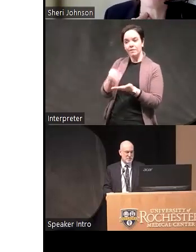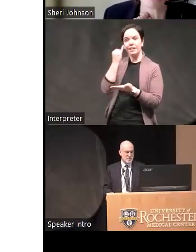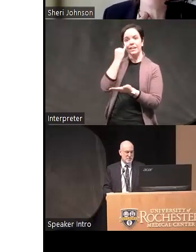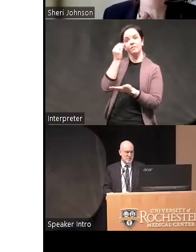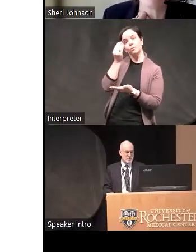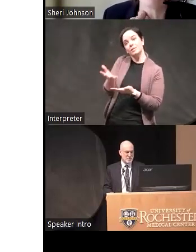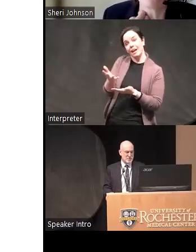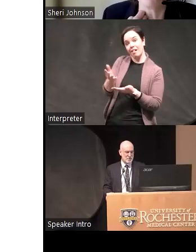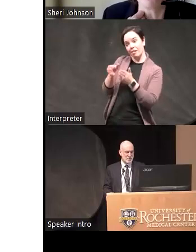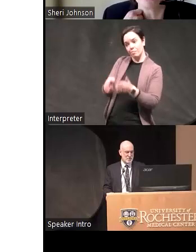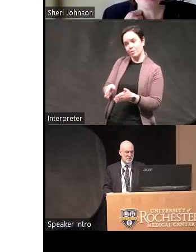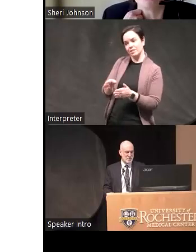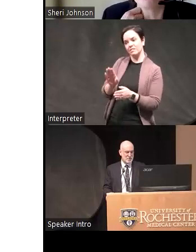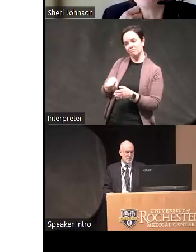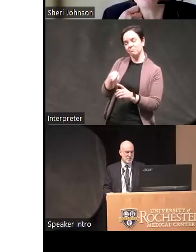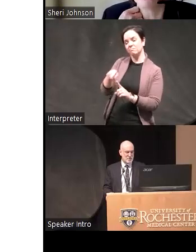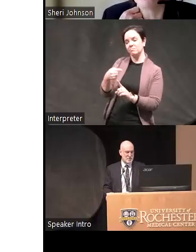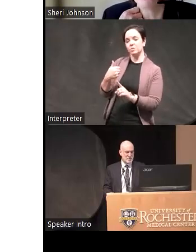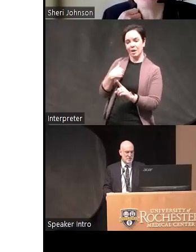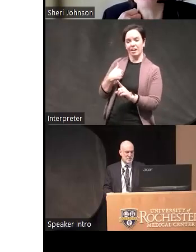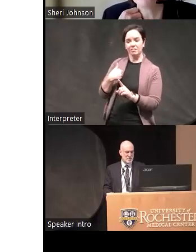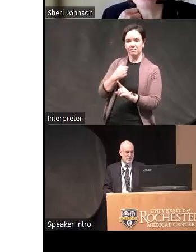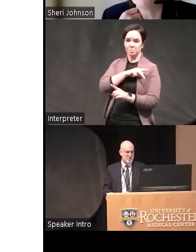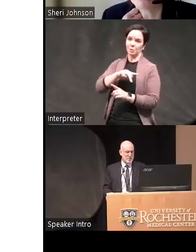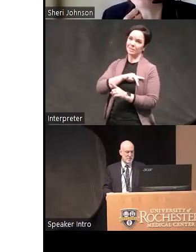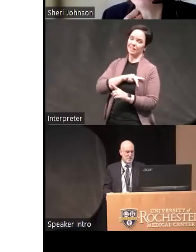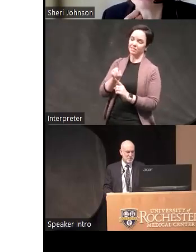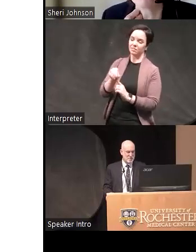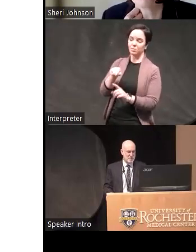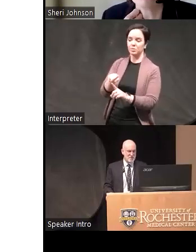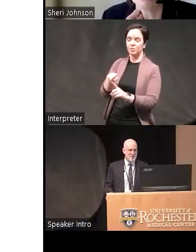they have a significant personality concern you're not greeted with that's thrilling